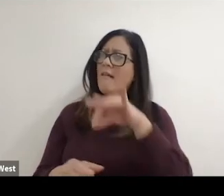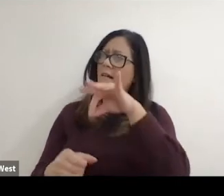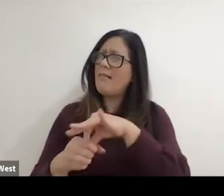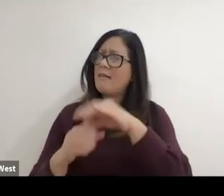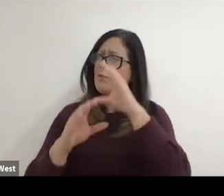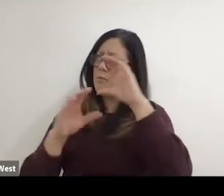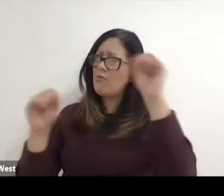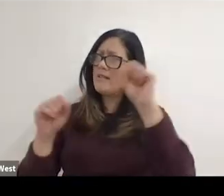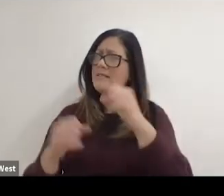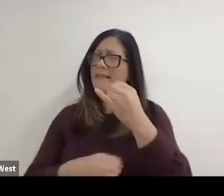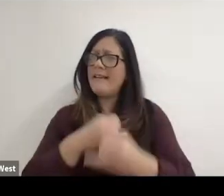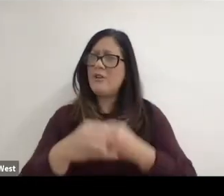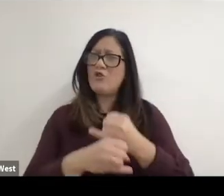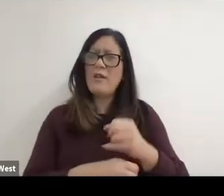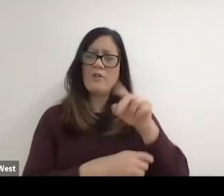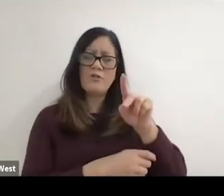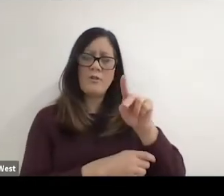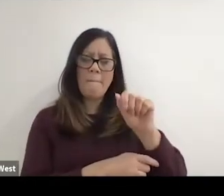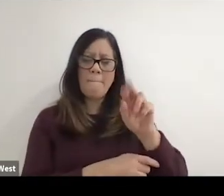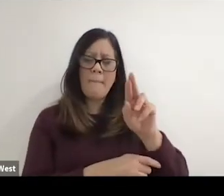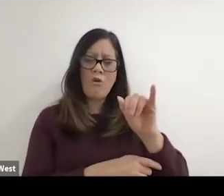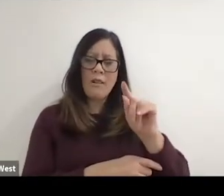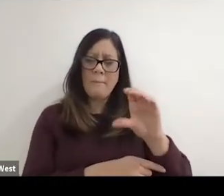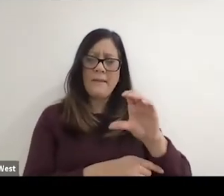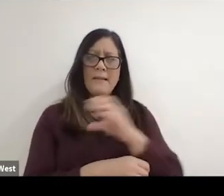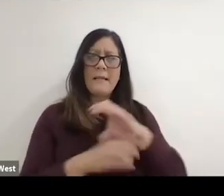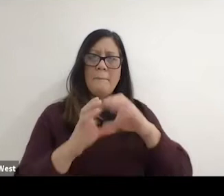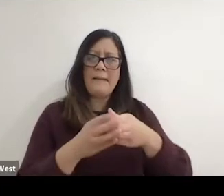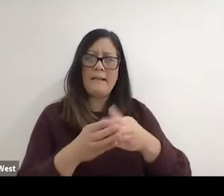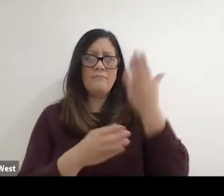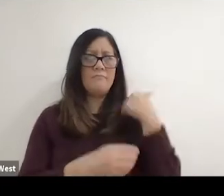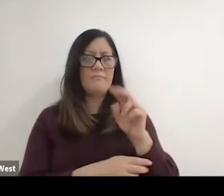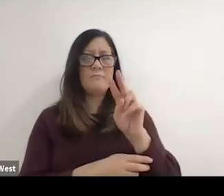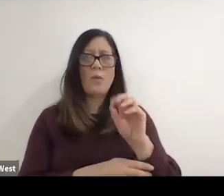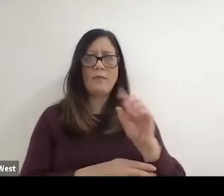You were elected as president of the International Paralympic Committee in 2001.